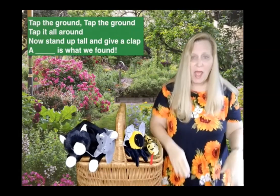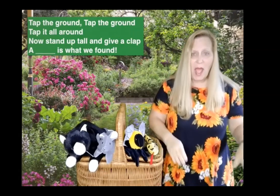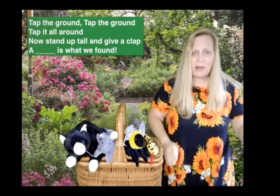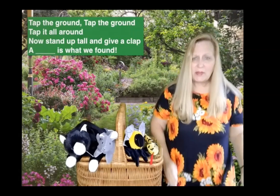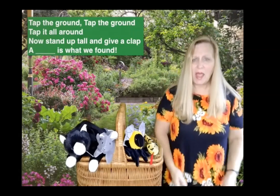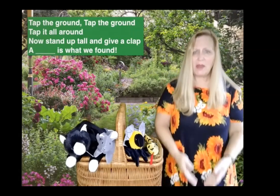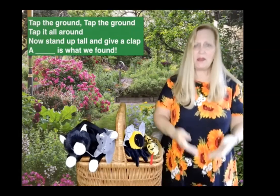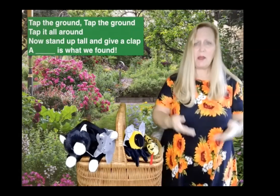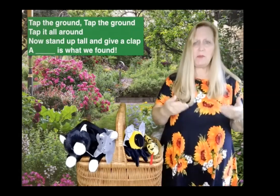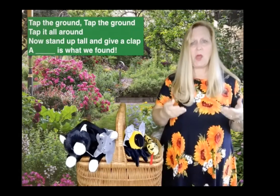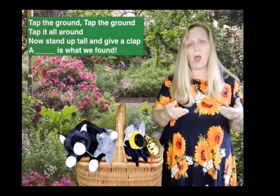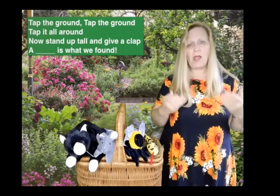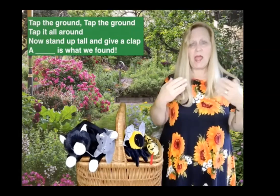Now stand up tall and give a clap.